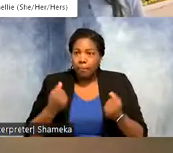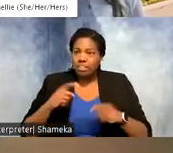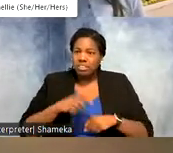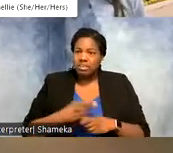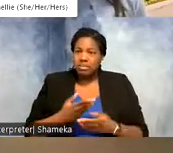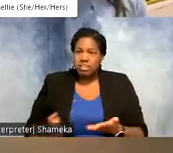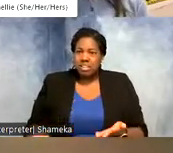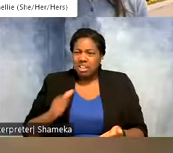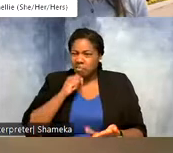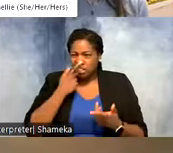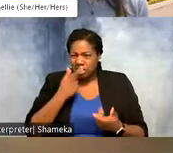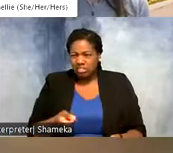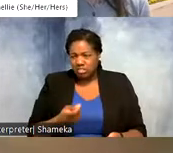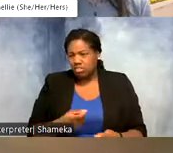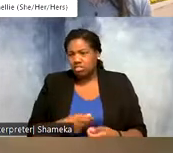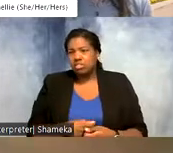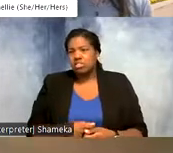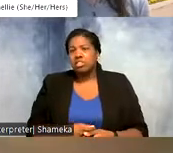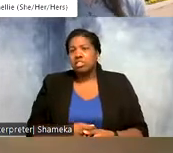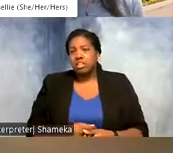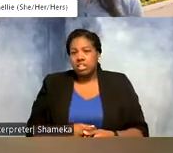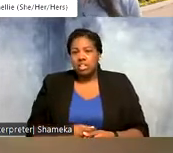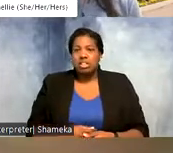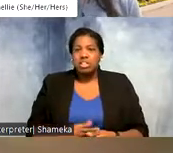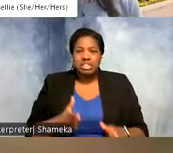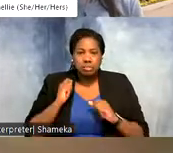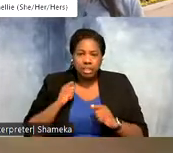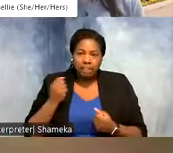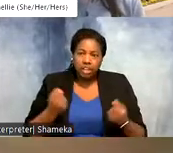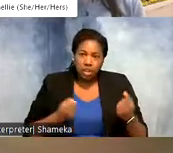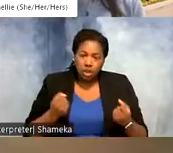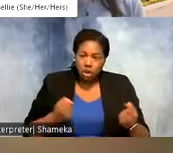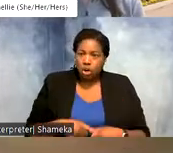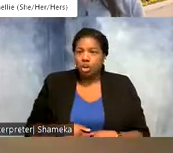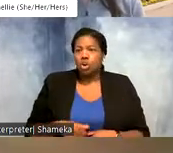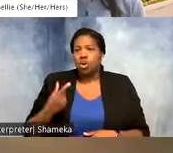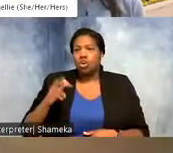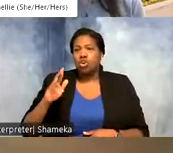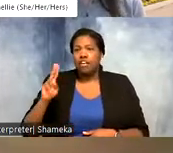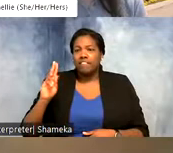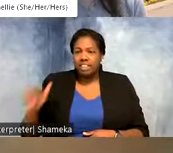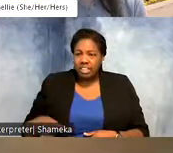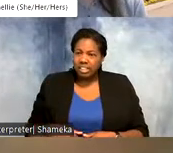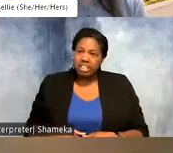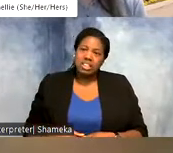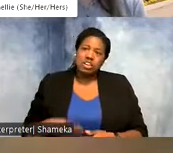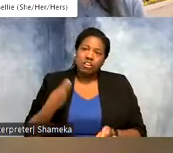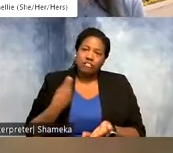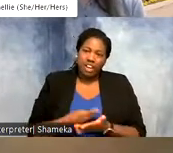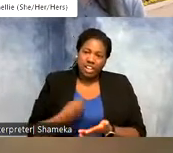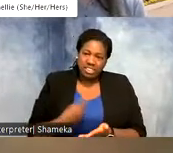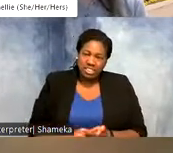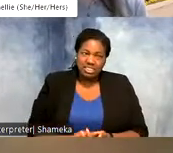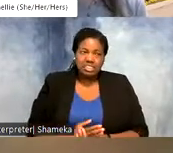as interested in. Things like, you know, speed of a car, or gravity, or finances, counting money,